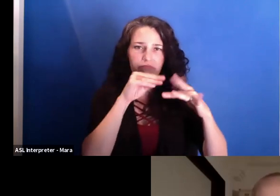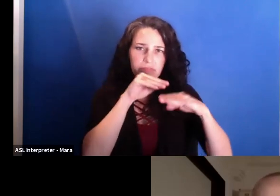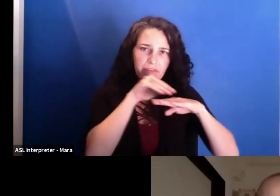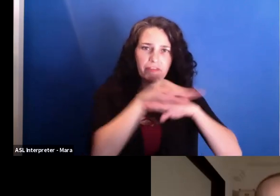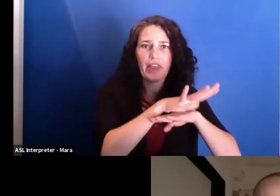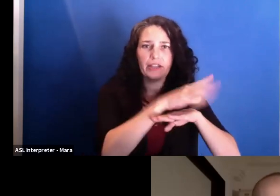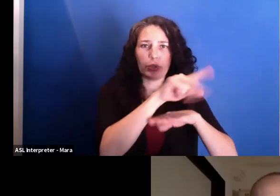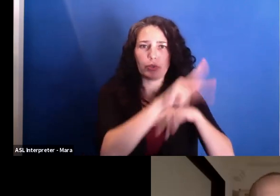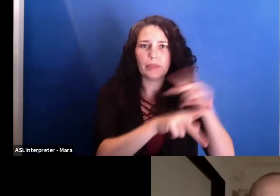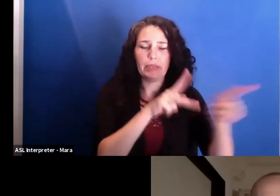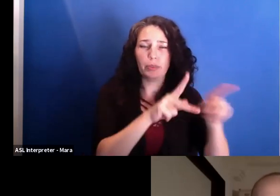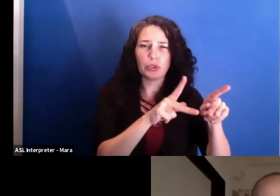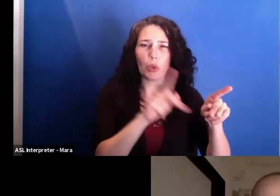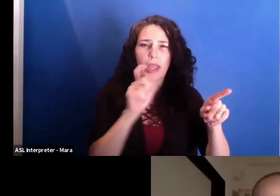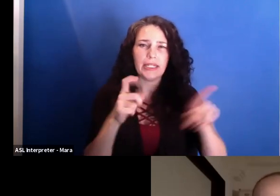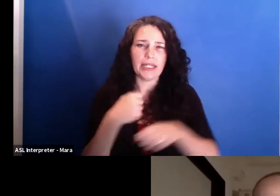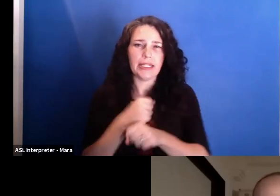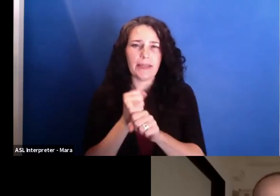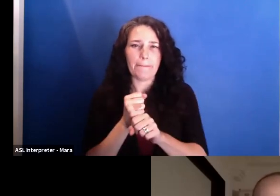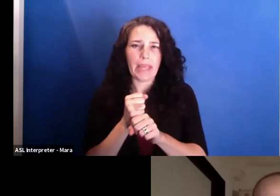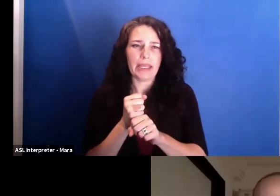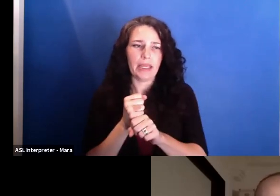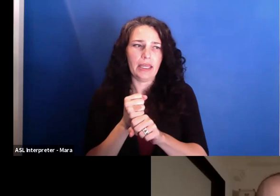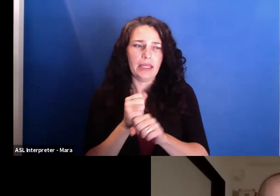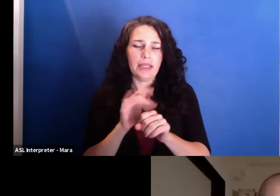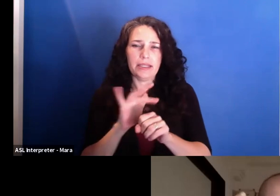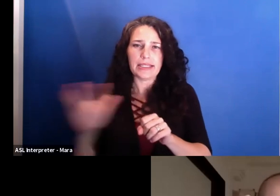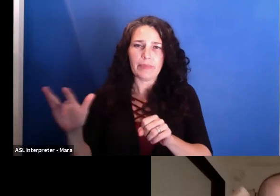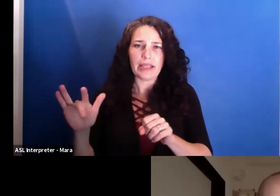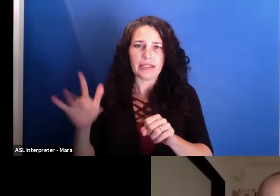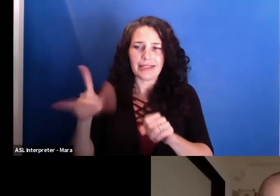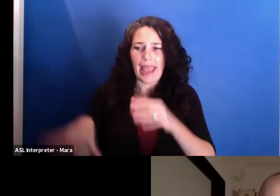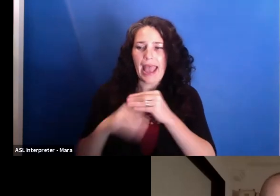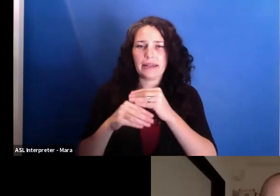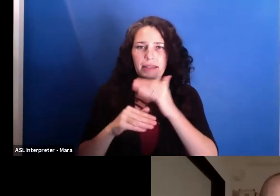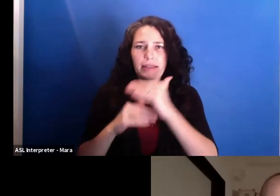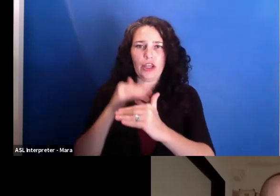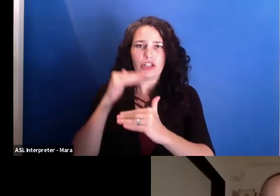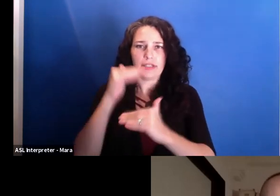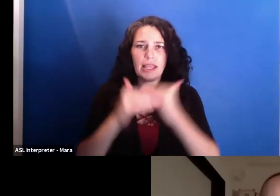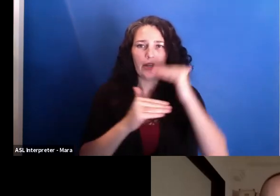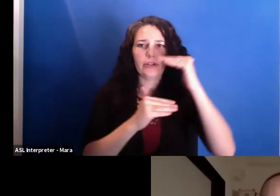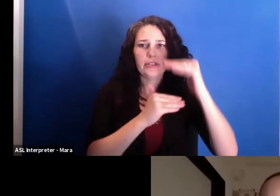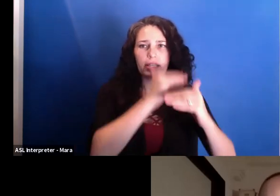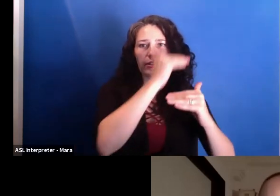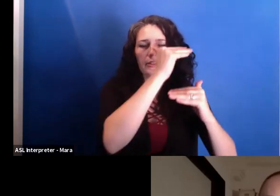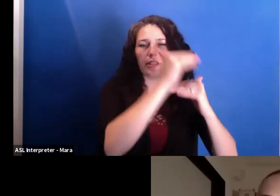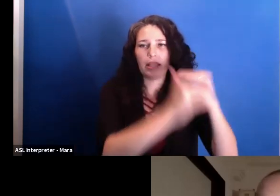and realize then at a certain point that actually, Tedy is really the symbol